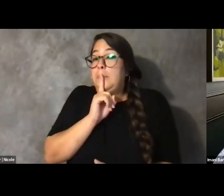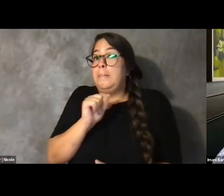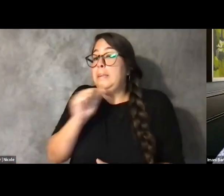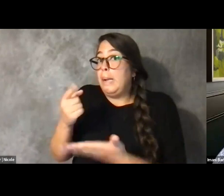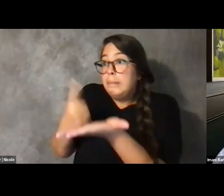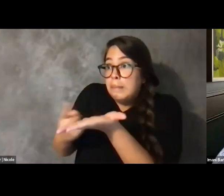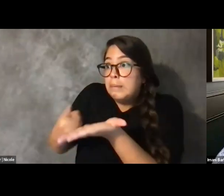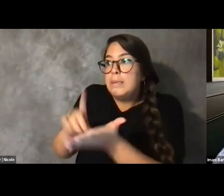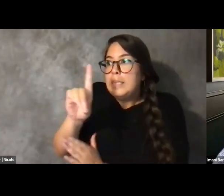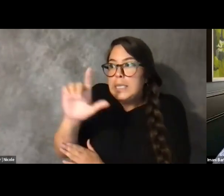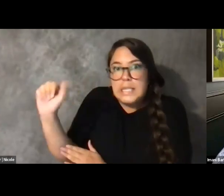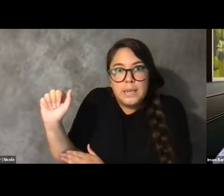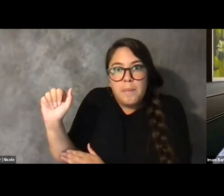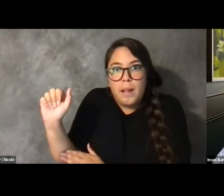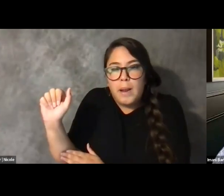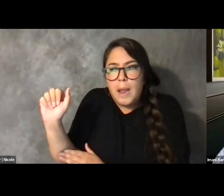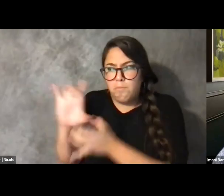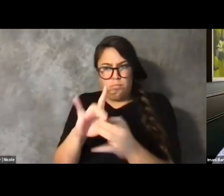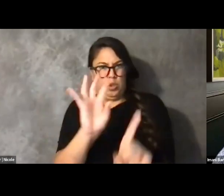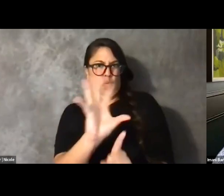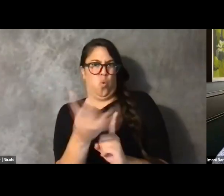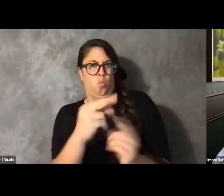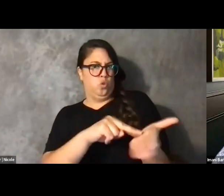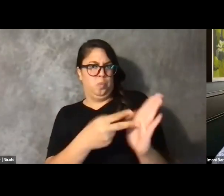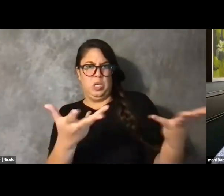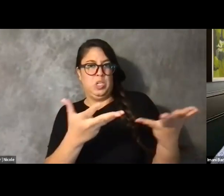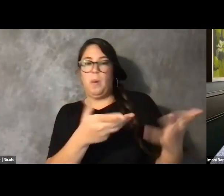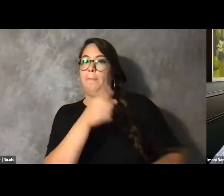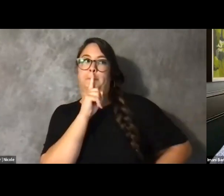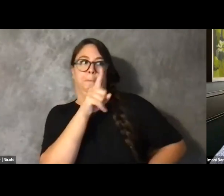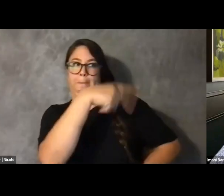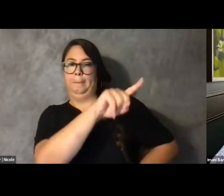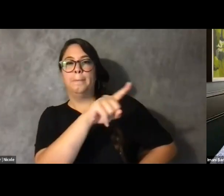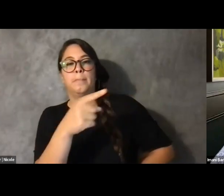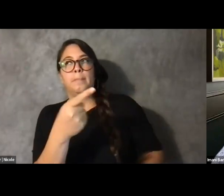Of course, I experienced it every single day and my parents made sure that I knew how to advocate for myself.